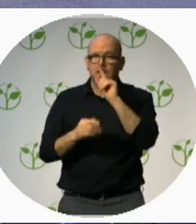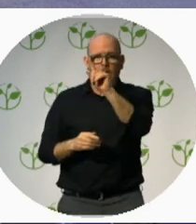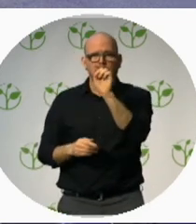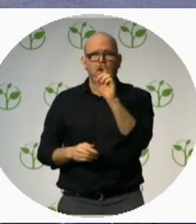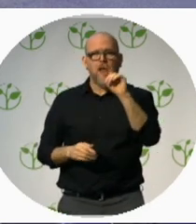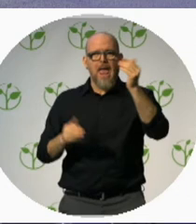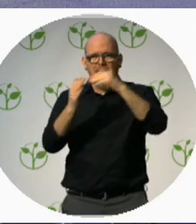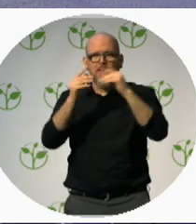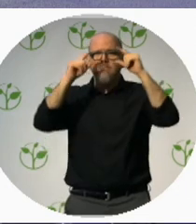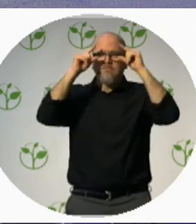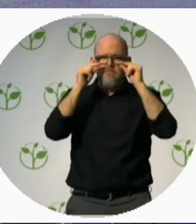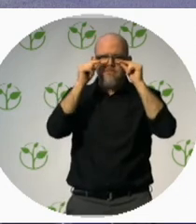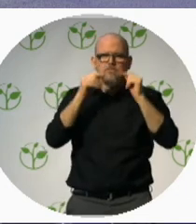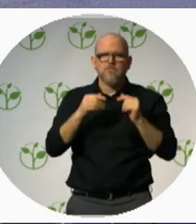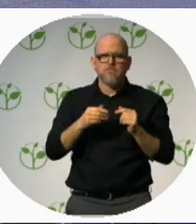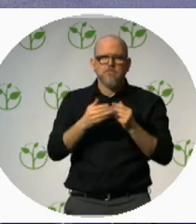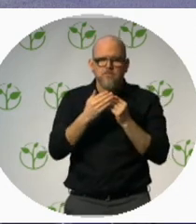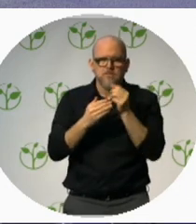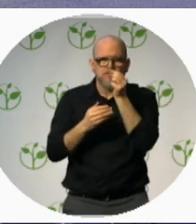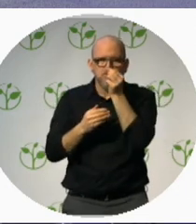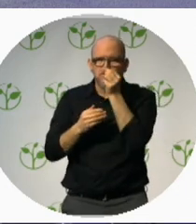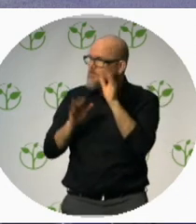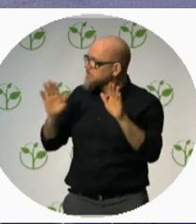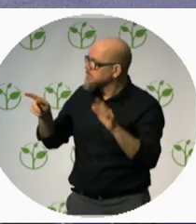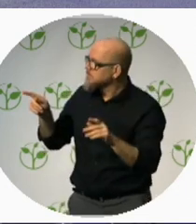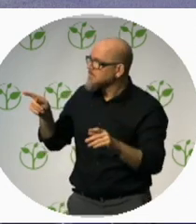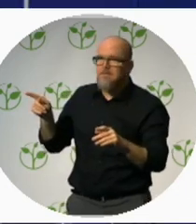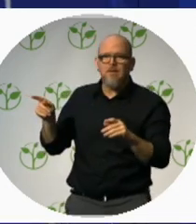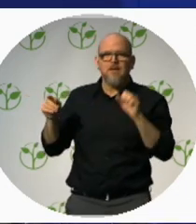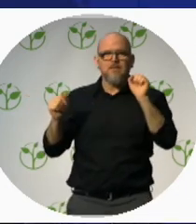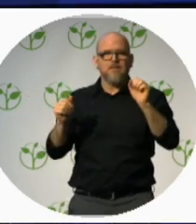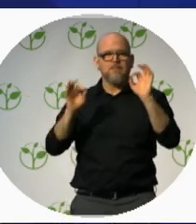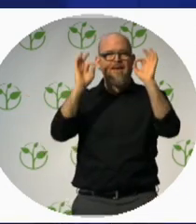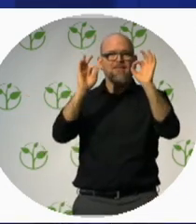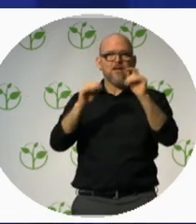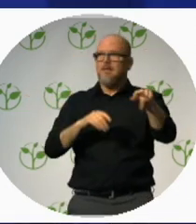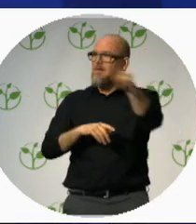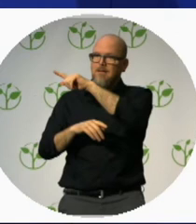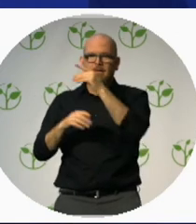Shh. Well done, you’d all make such great blind people.